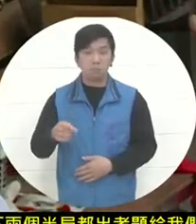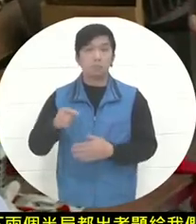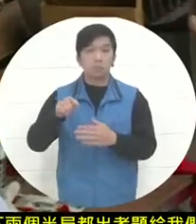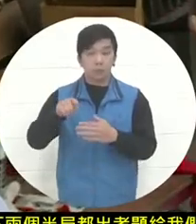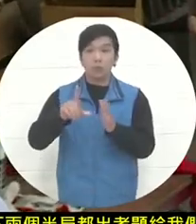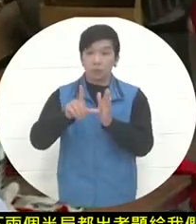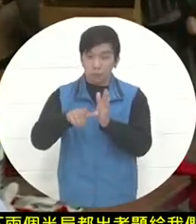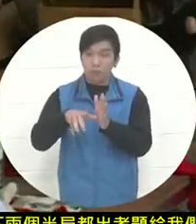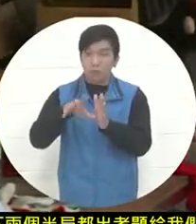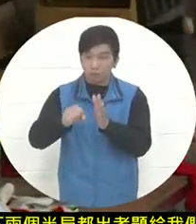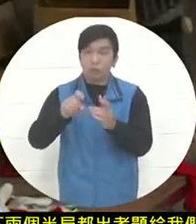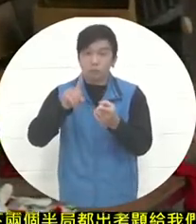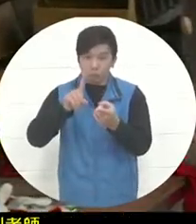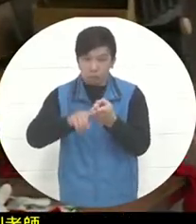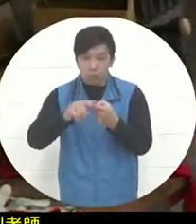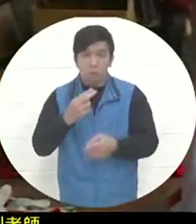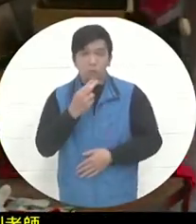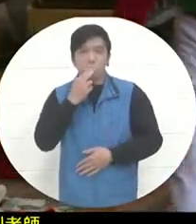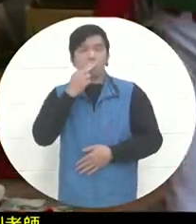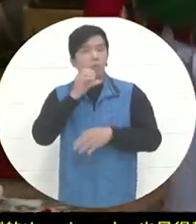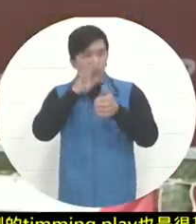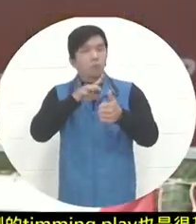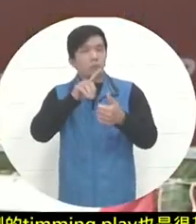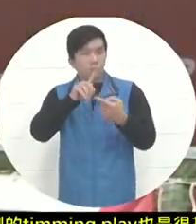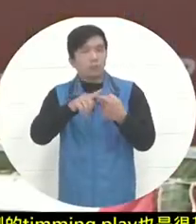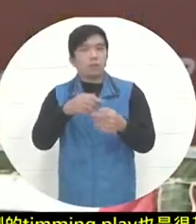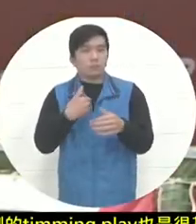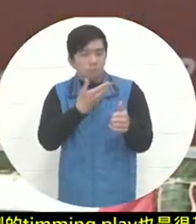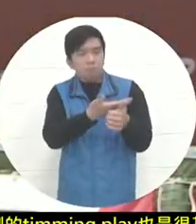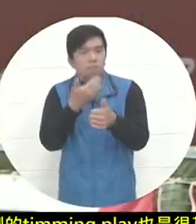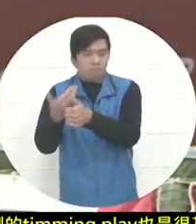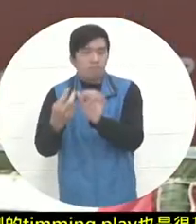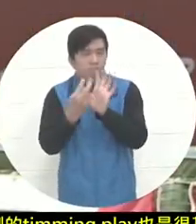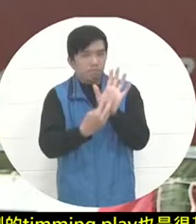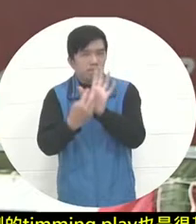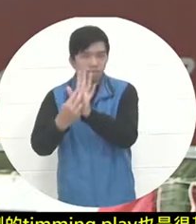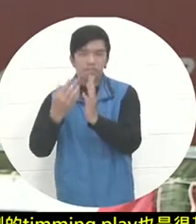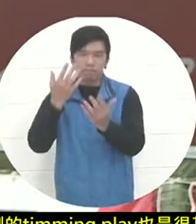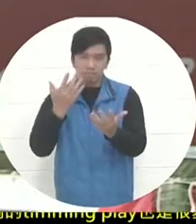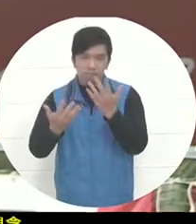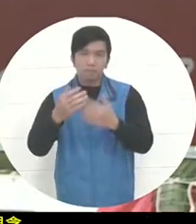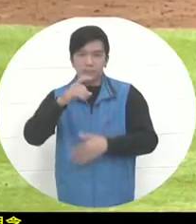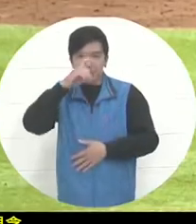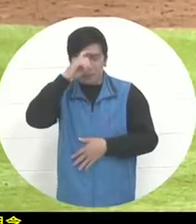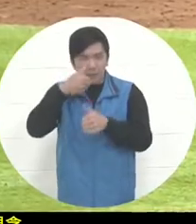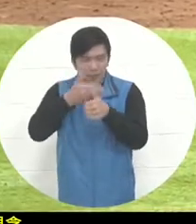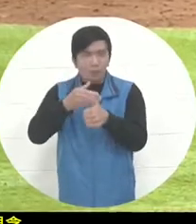with a correct decision. It can also be used as a teaching material for each team . Because here,